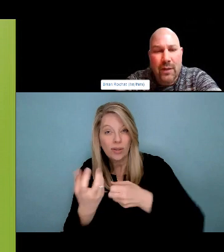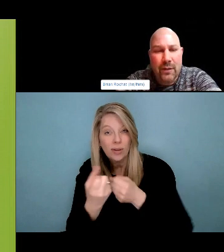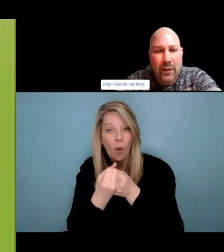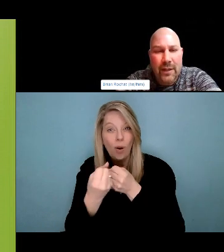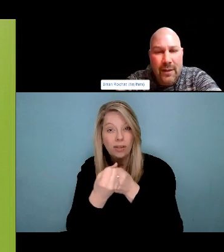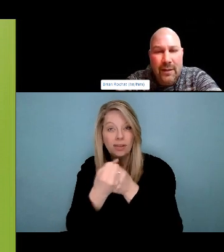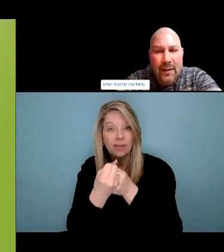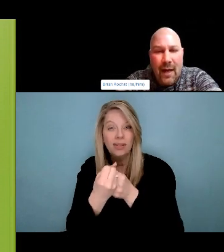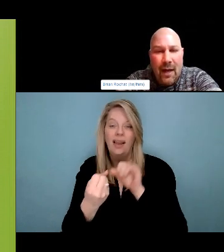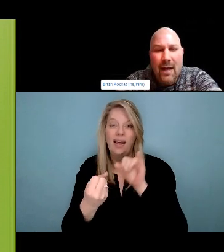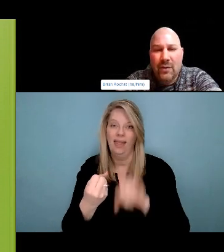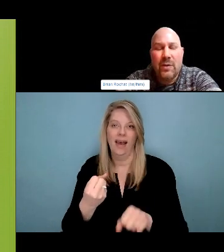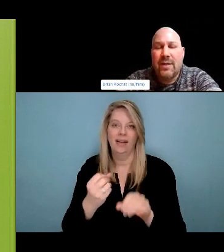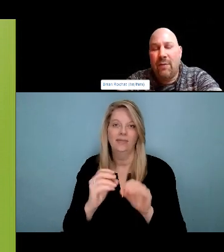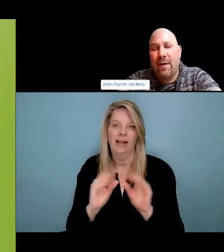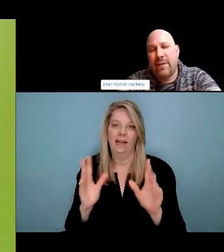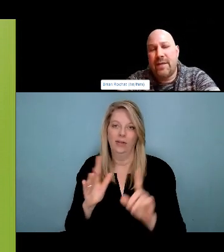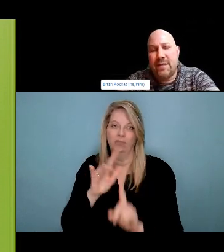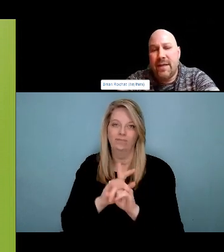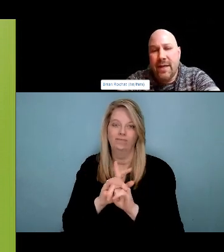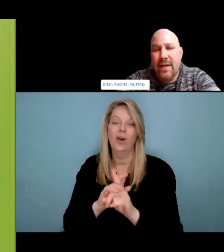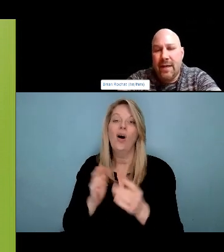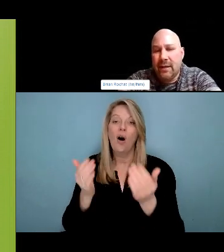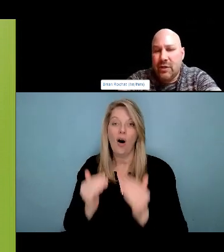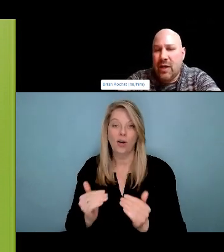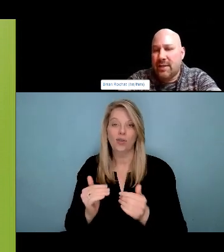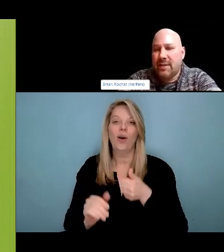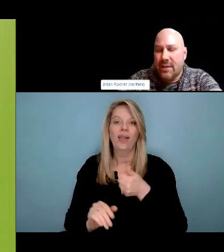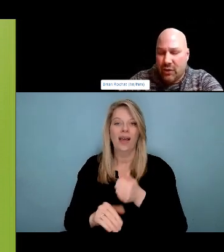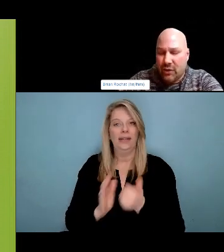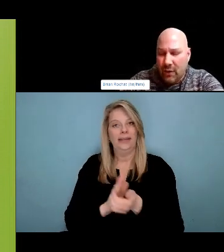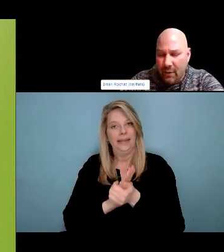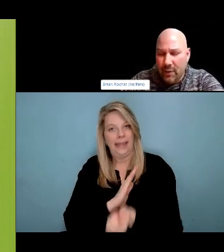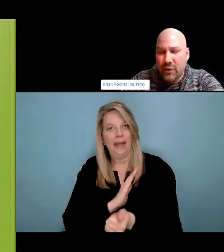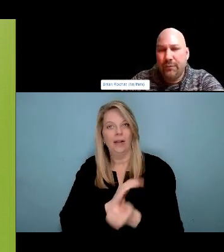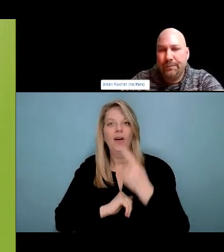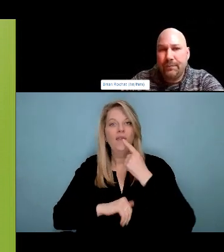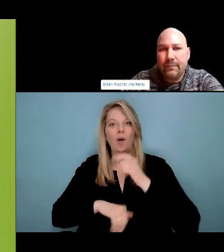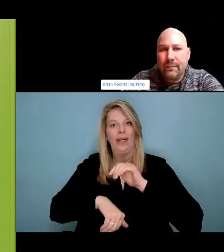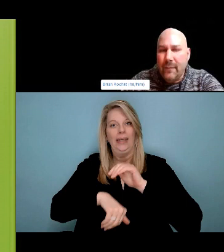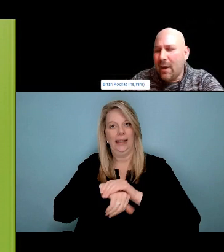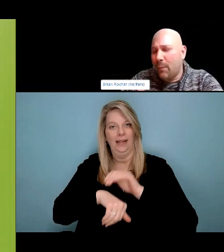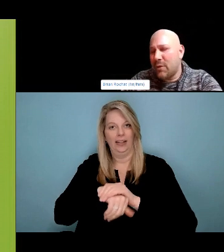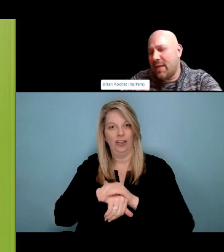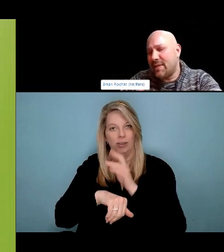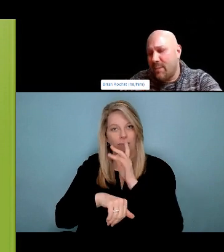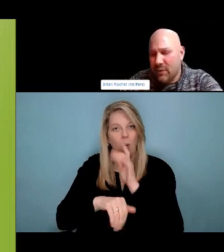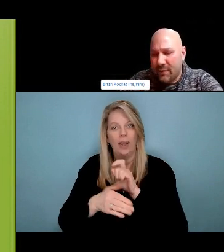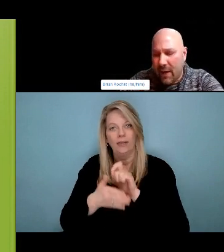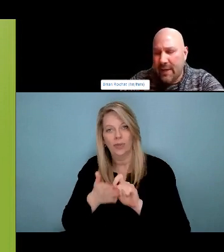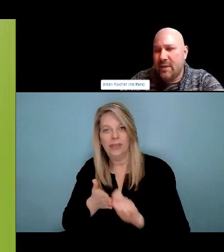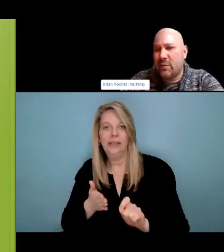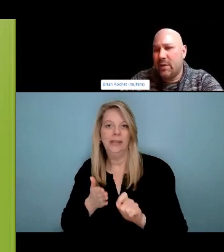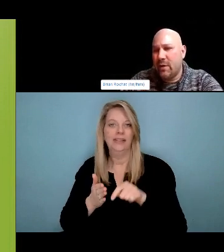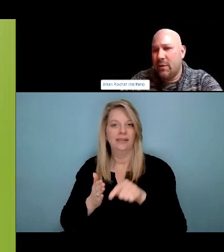Harvesting our willows. We eat the mine, dancing. That's in the story. How do you understand these things? All of these trees, they're all different.